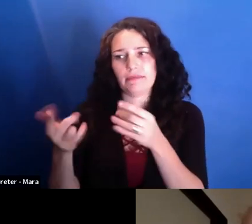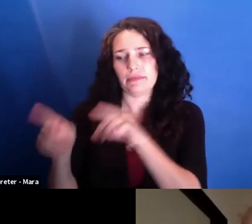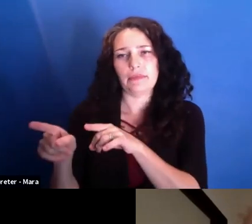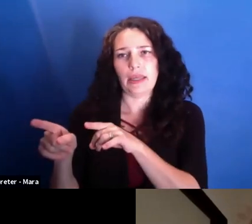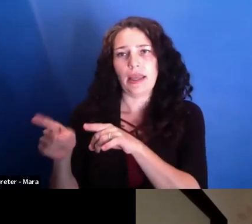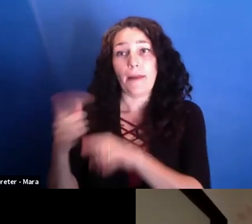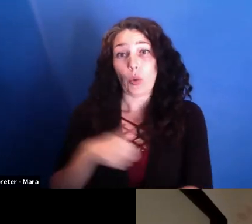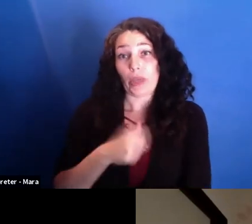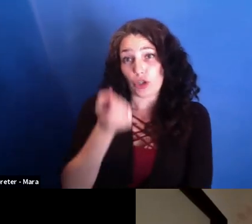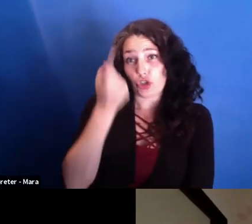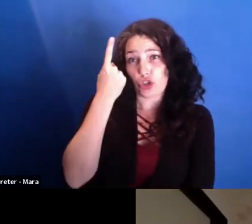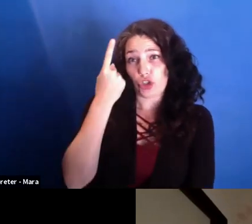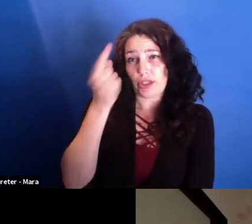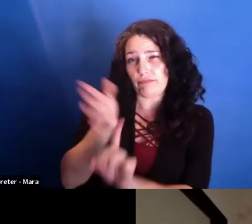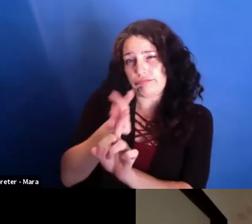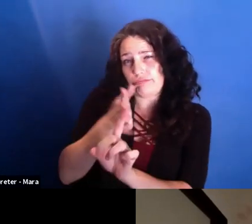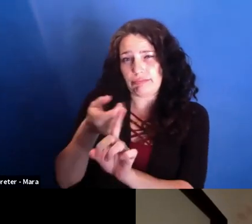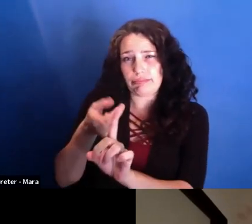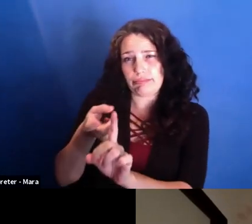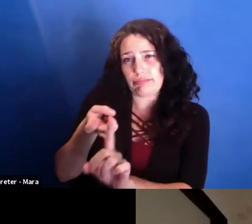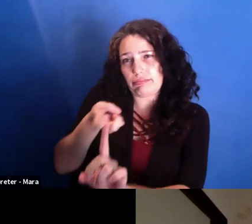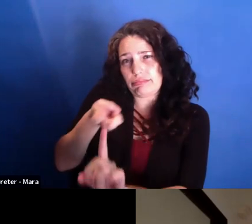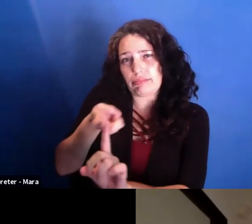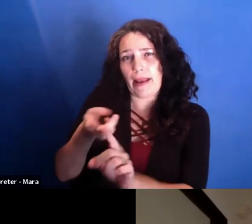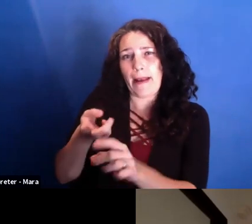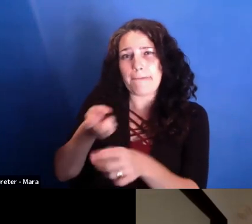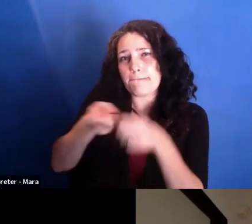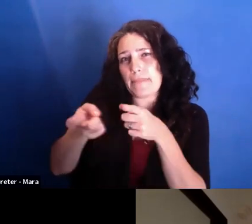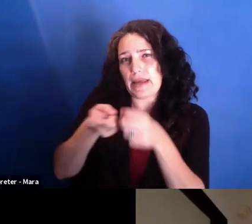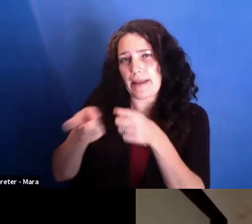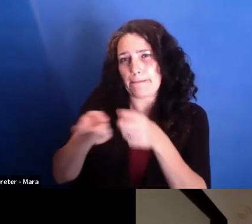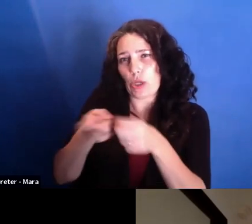I mean, it was really that the whole country was in grief.